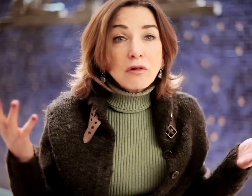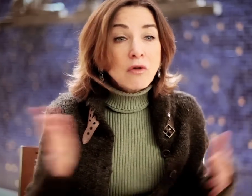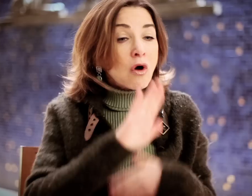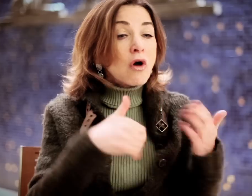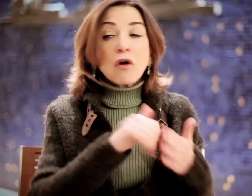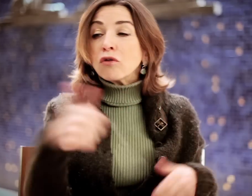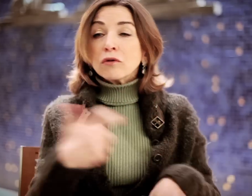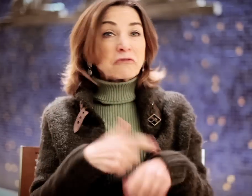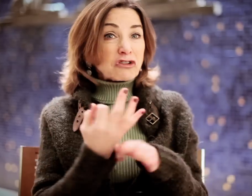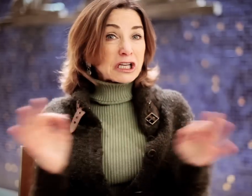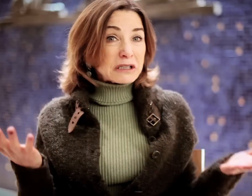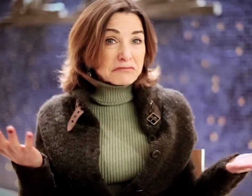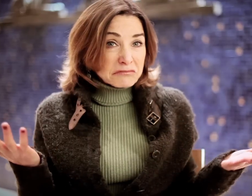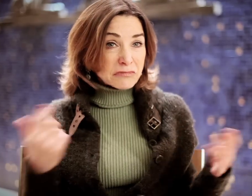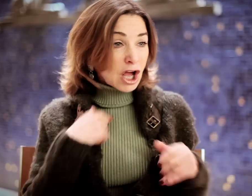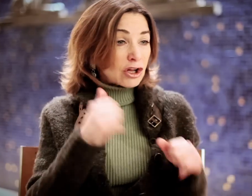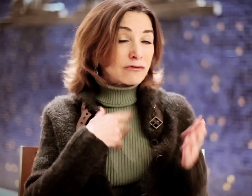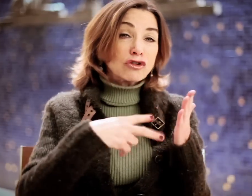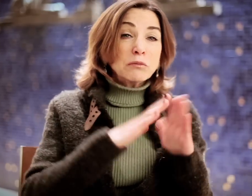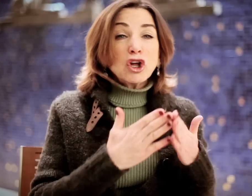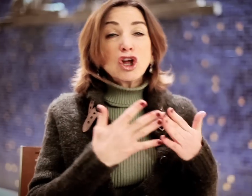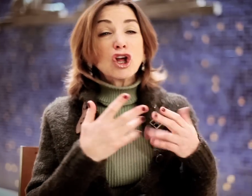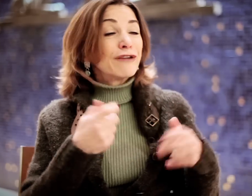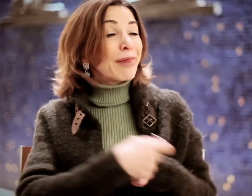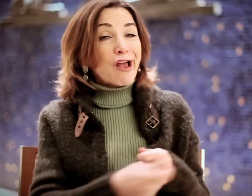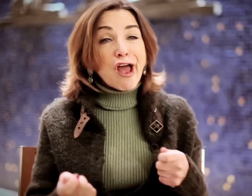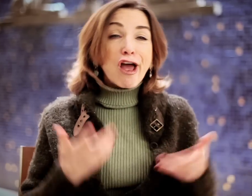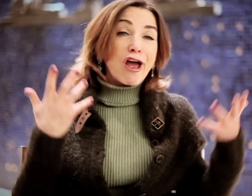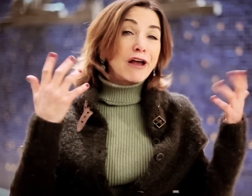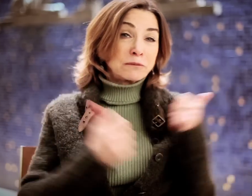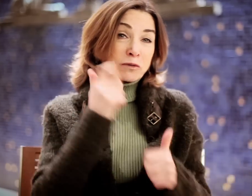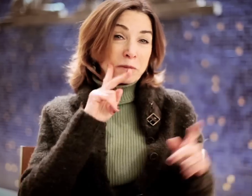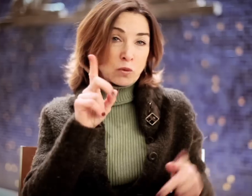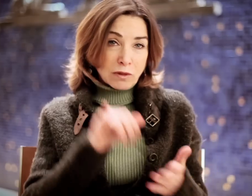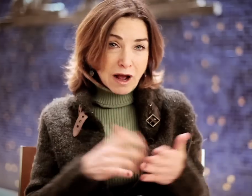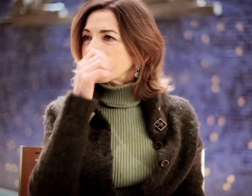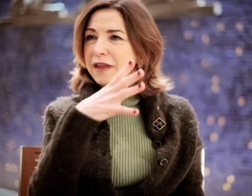I was free the rest of the time. I could have read books, played cards--most people do that.